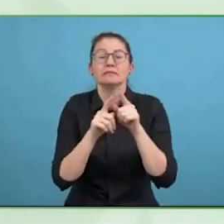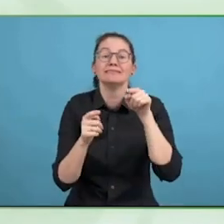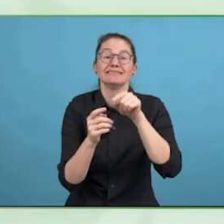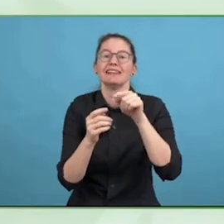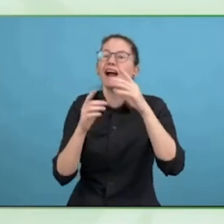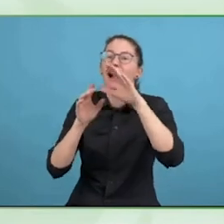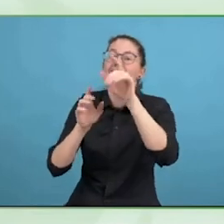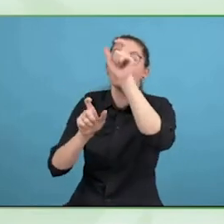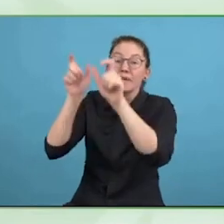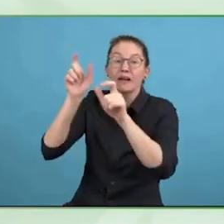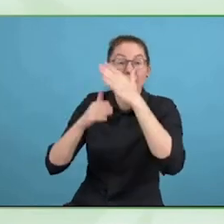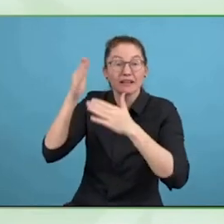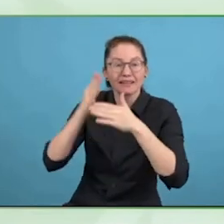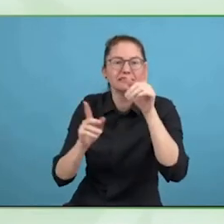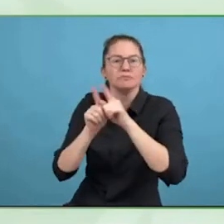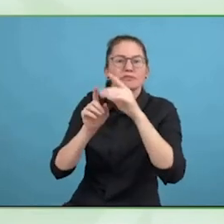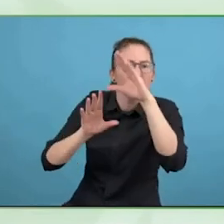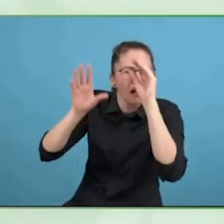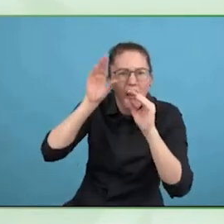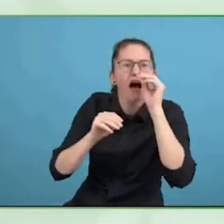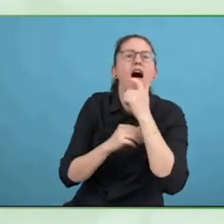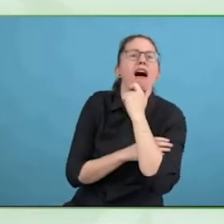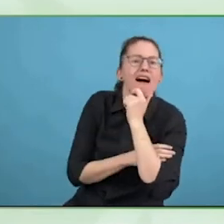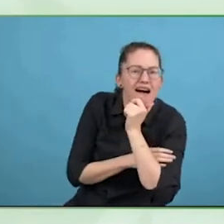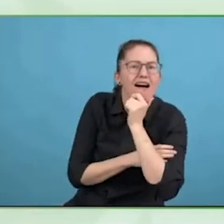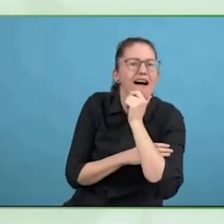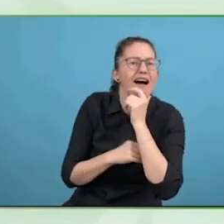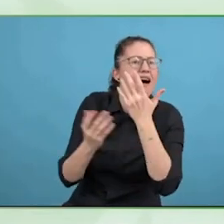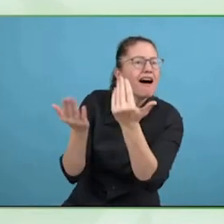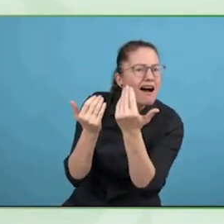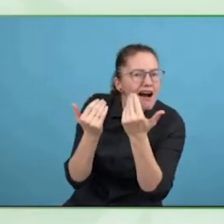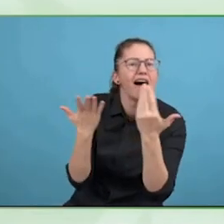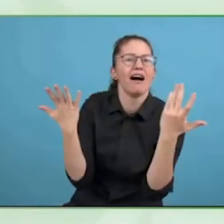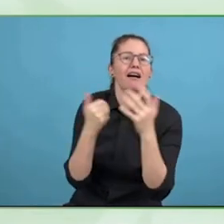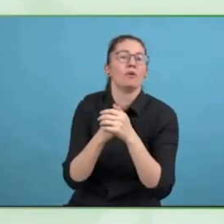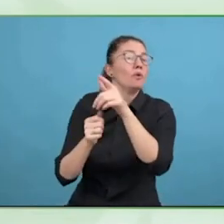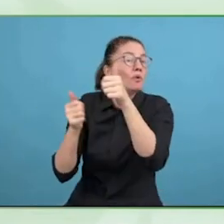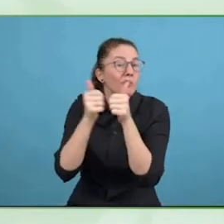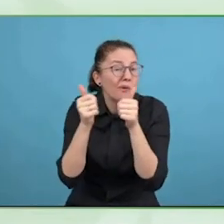This starts to position this in the context of business priorities.